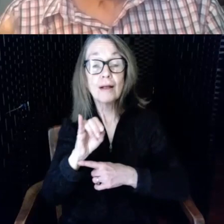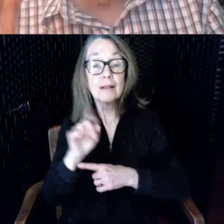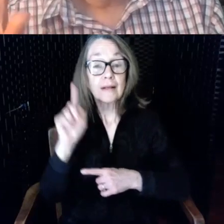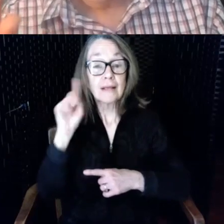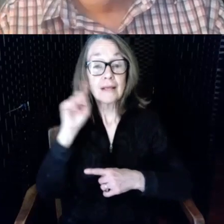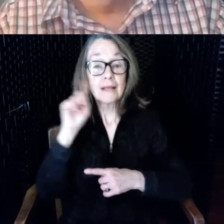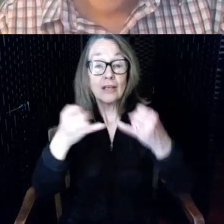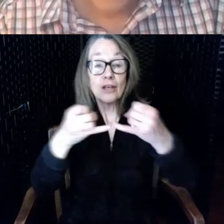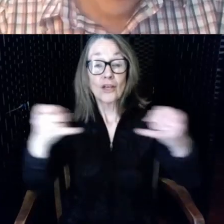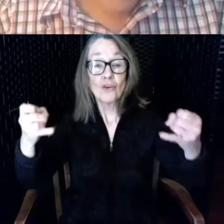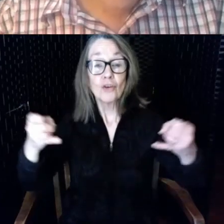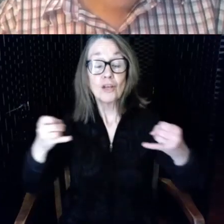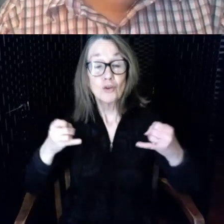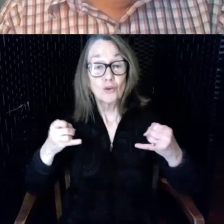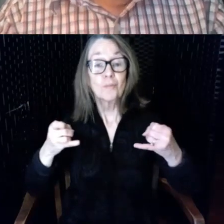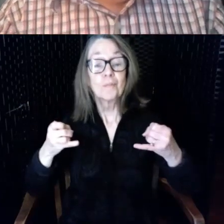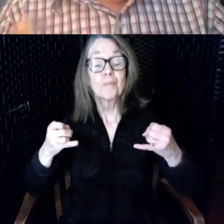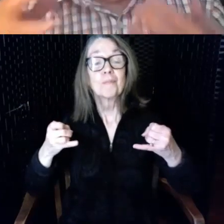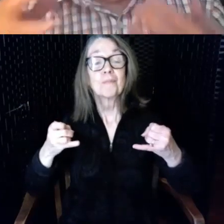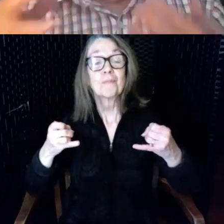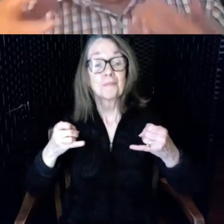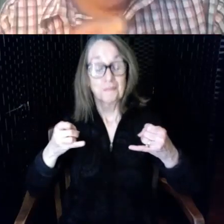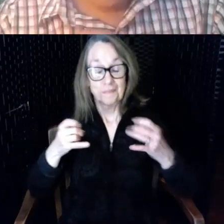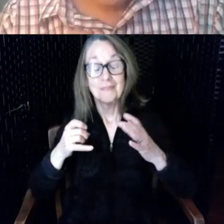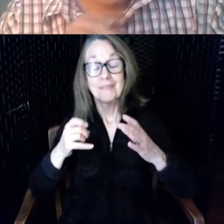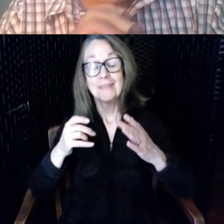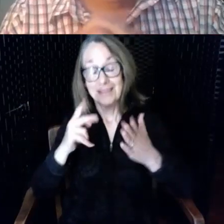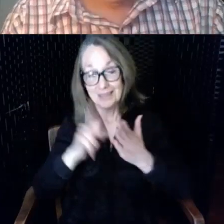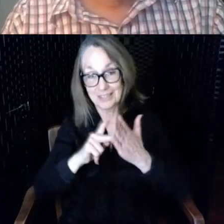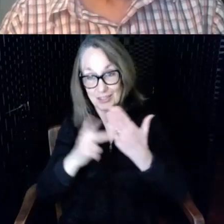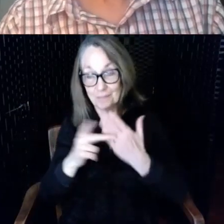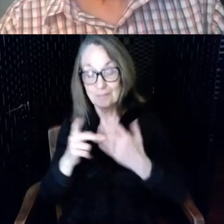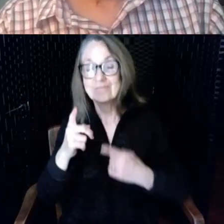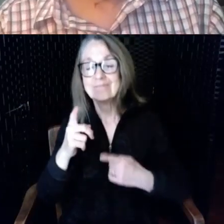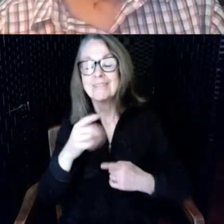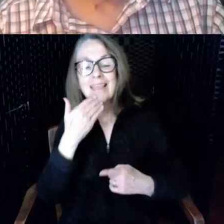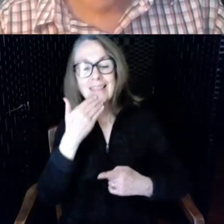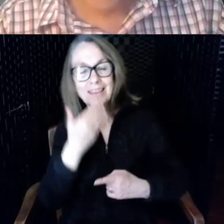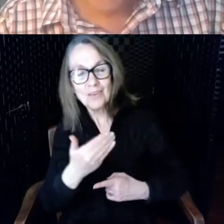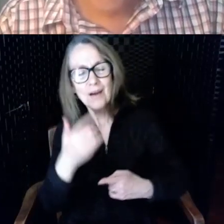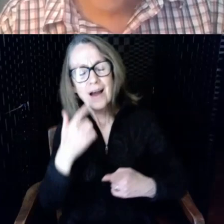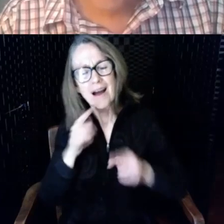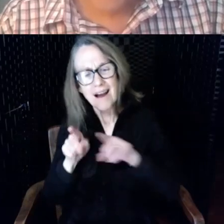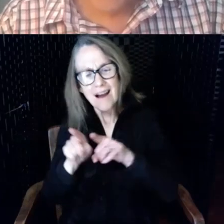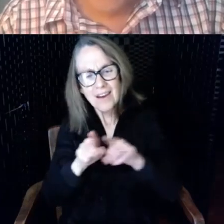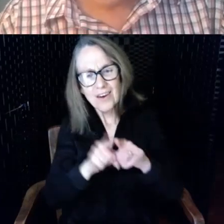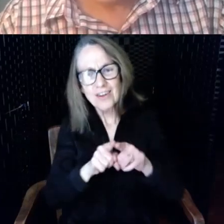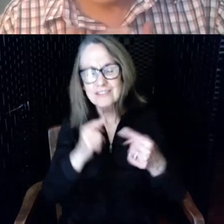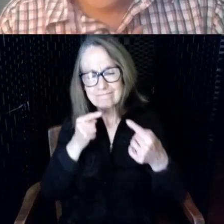thank you I also struggle with hearing loss in a hearing world as a kid